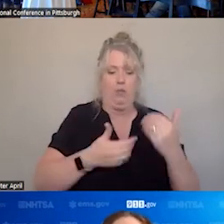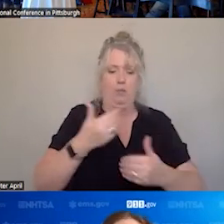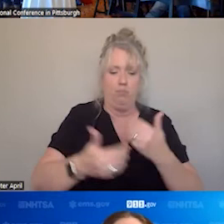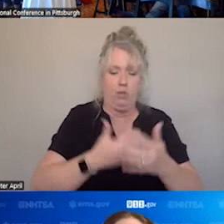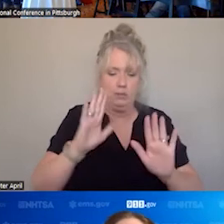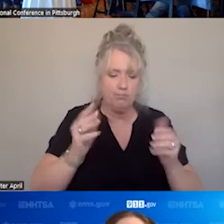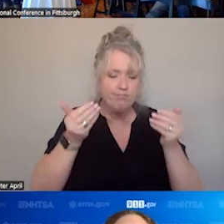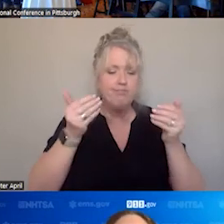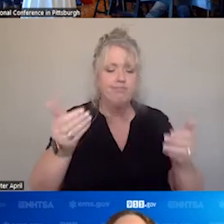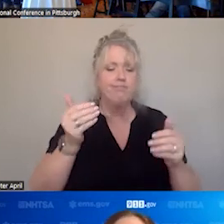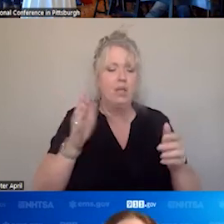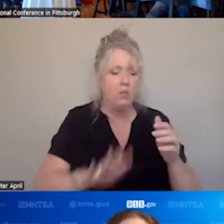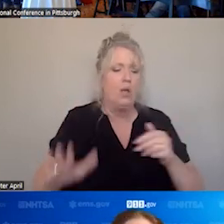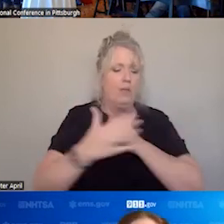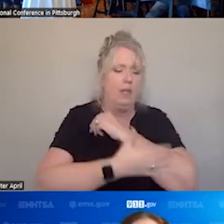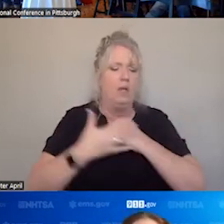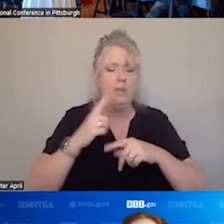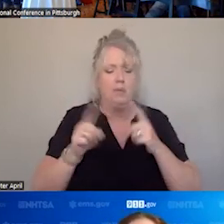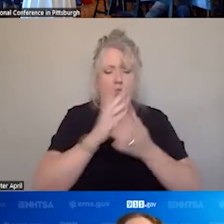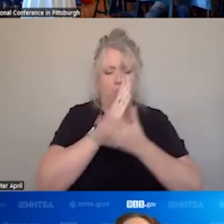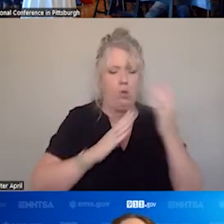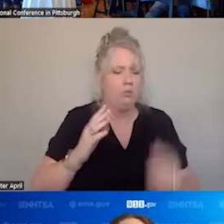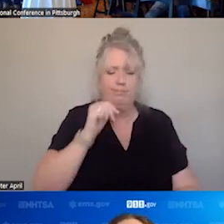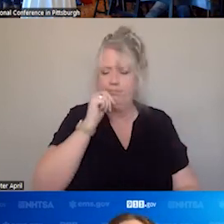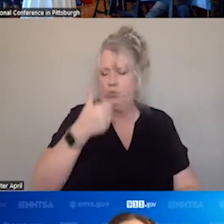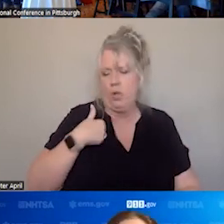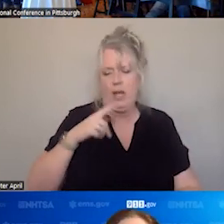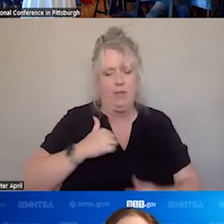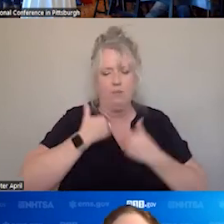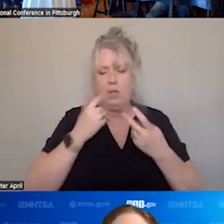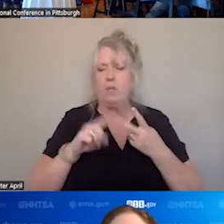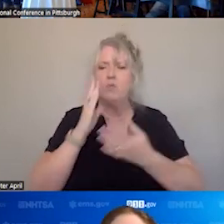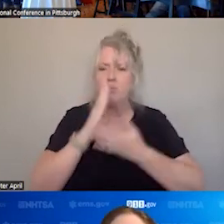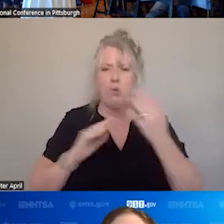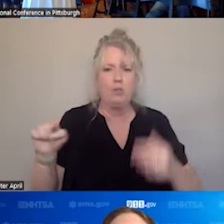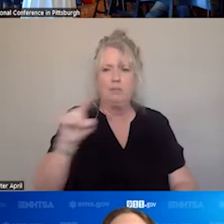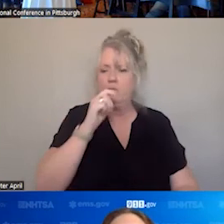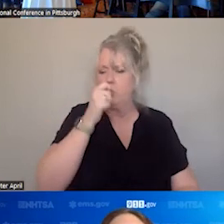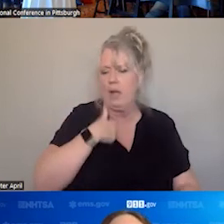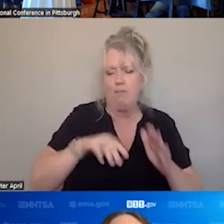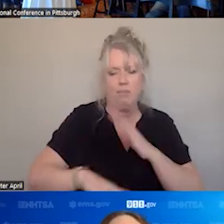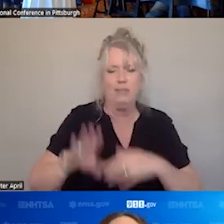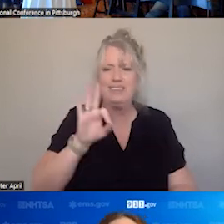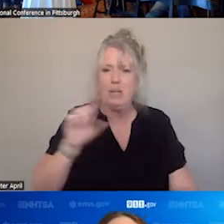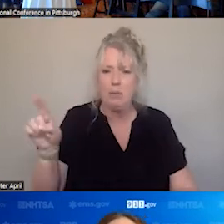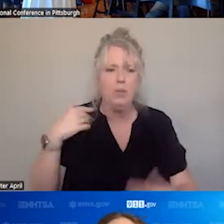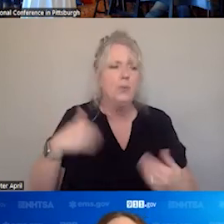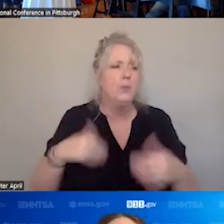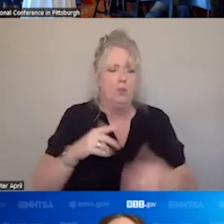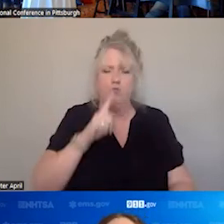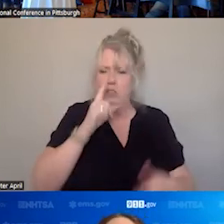COUNTRY, YES, PARTS DON'T HAVE ADDRESSES OR BASIC 911, BUT WE ARE TRYING TO STRIVE AND MOVE FORWARD